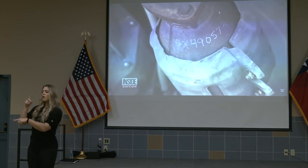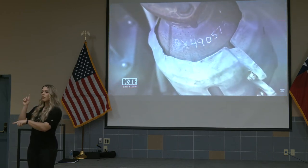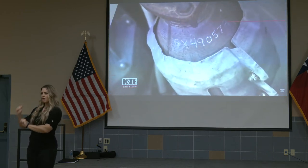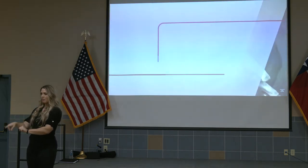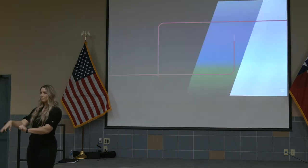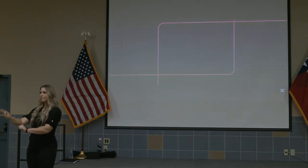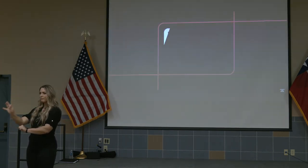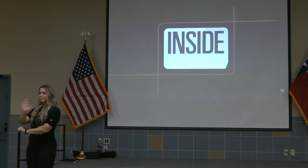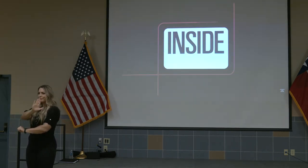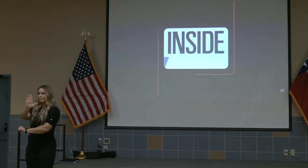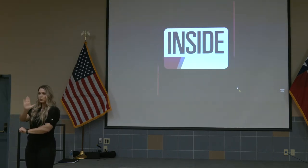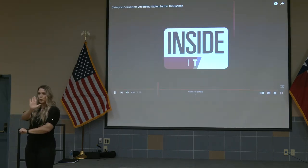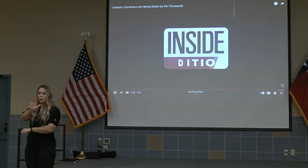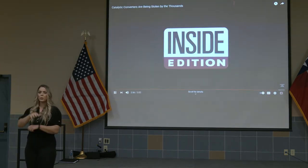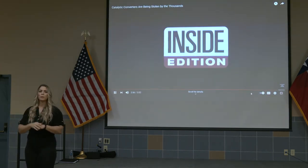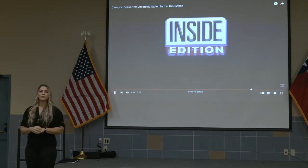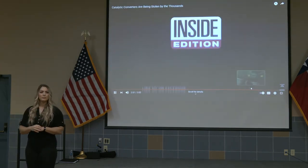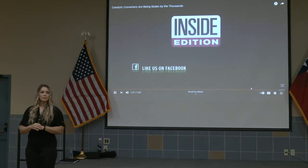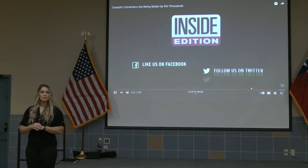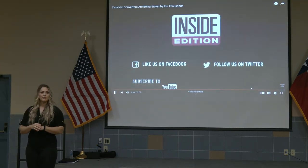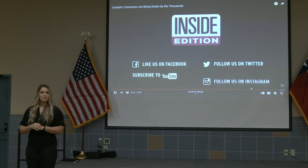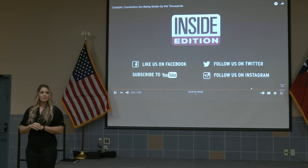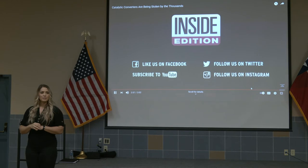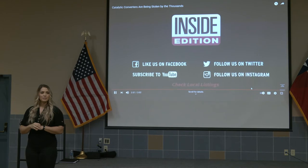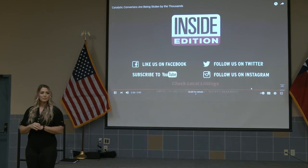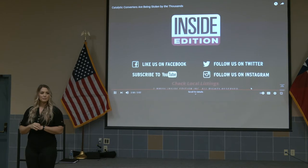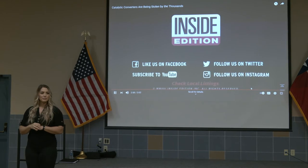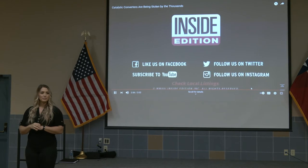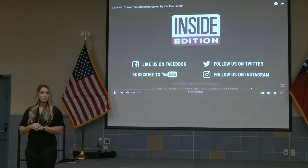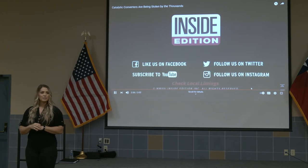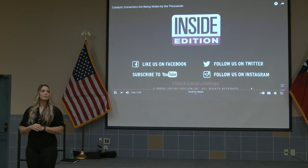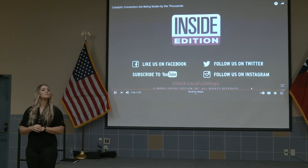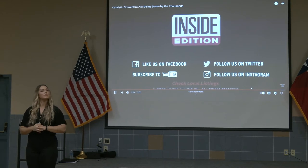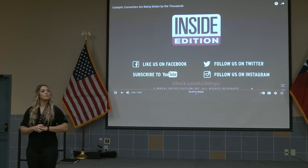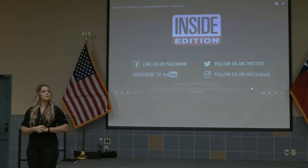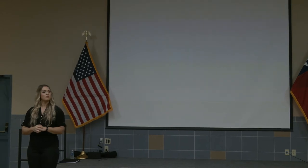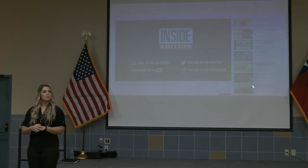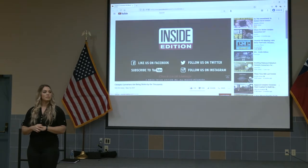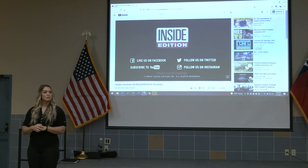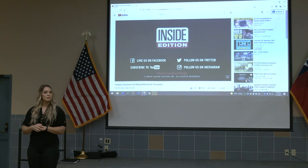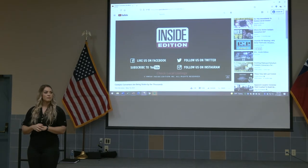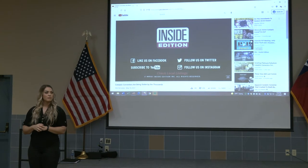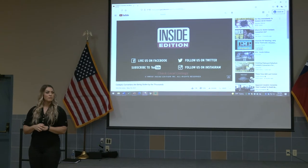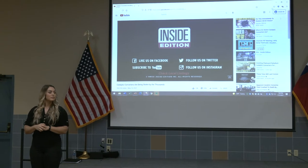Sgt. Hicks: